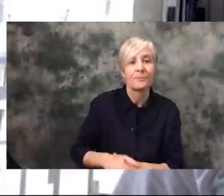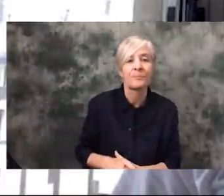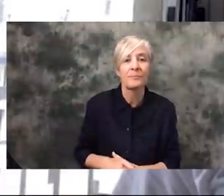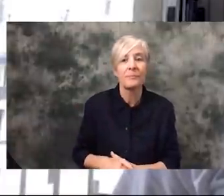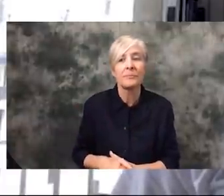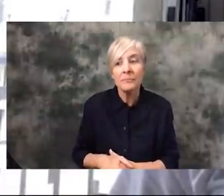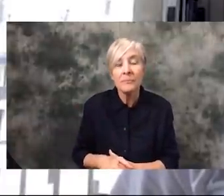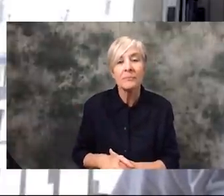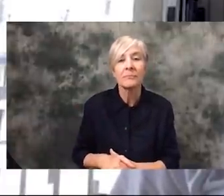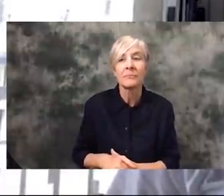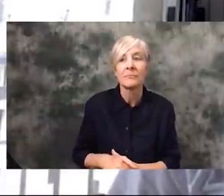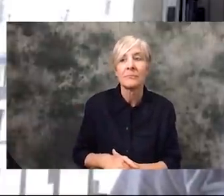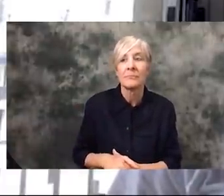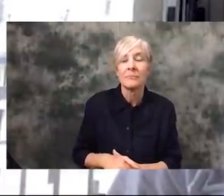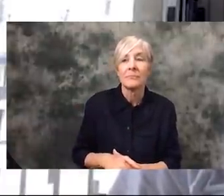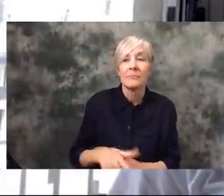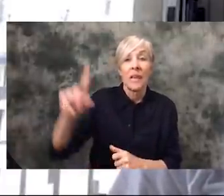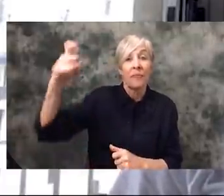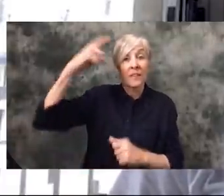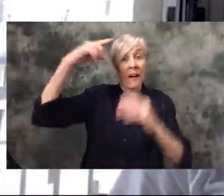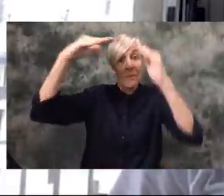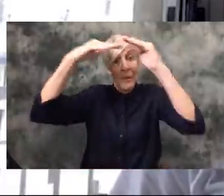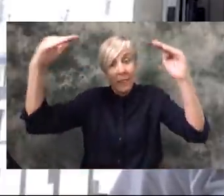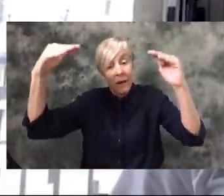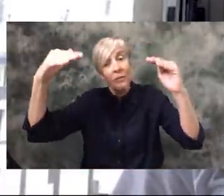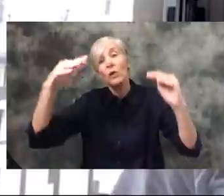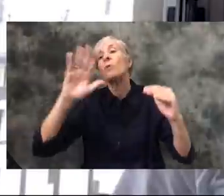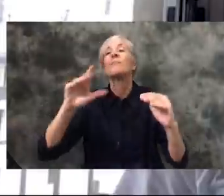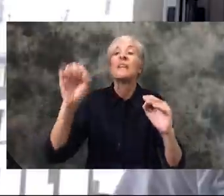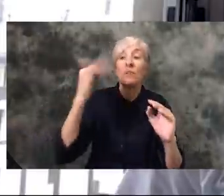that they're putting in , you know, they're making sure that the people have